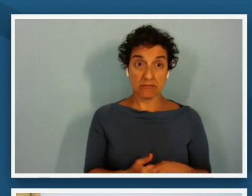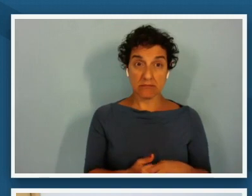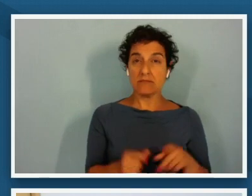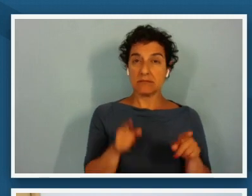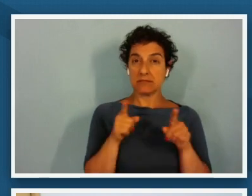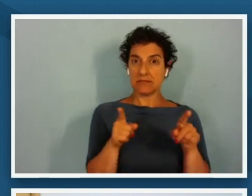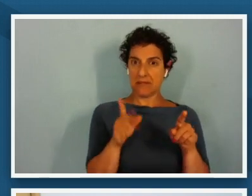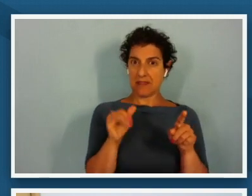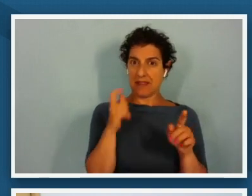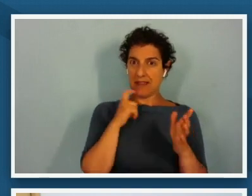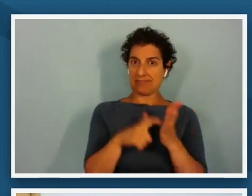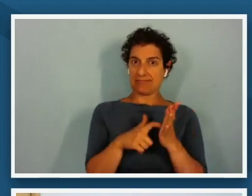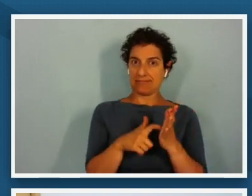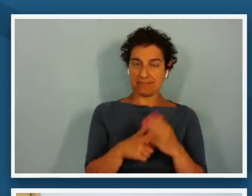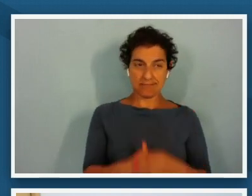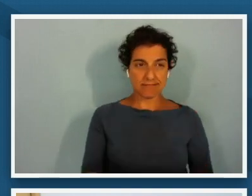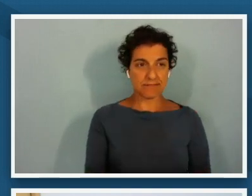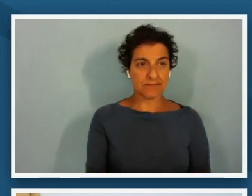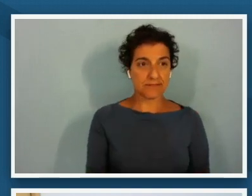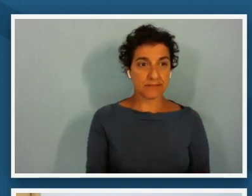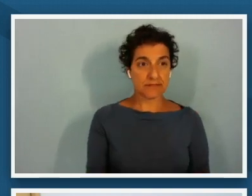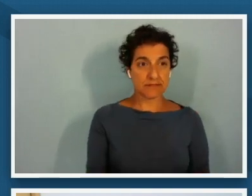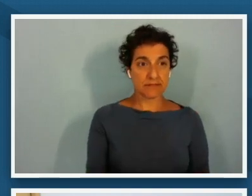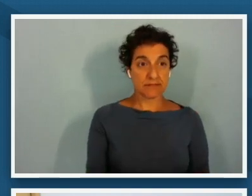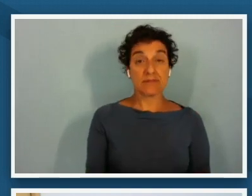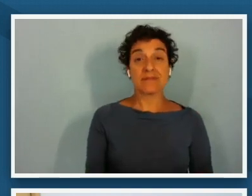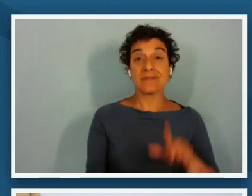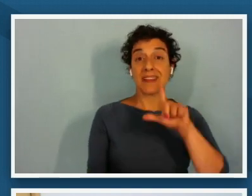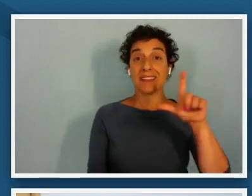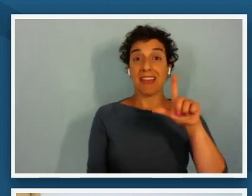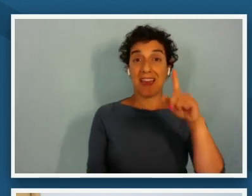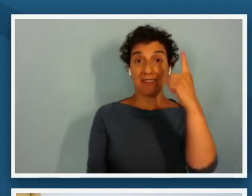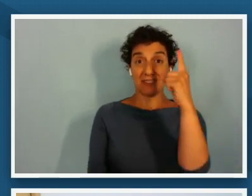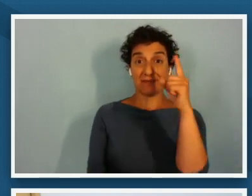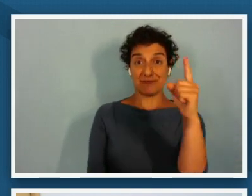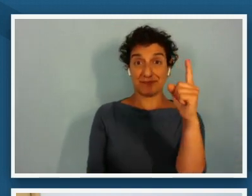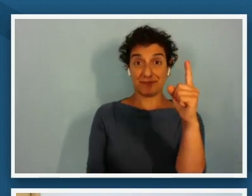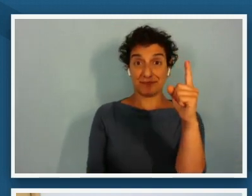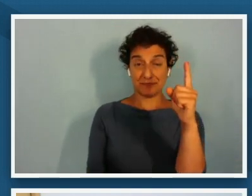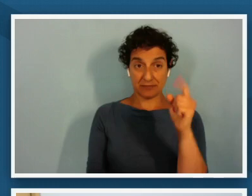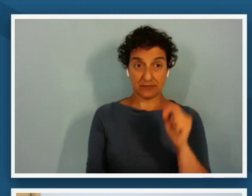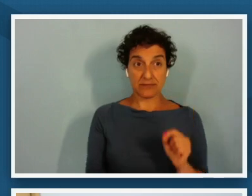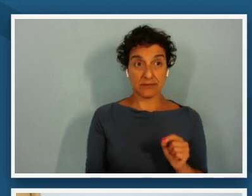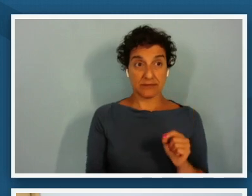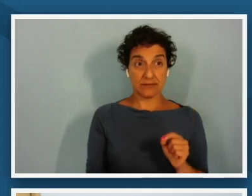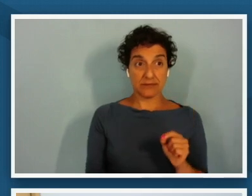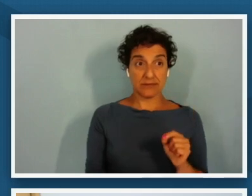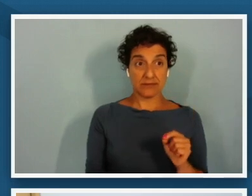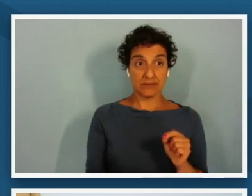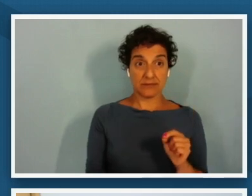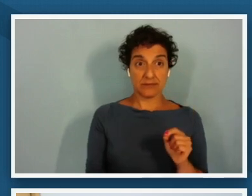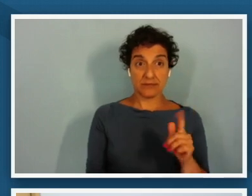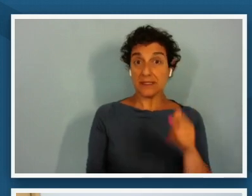and i noticed that the figure that is on our left so the the woman that for me by